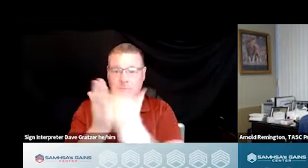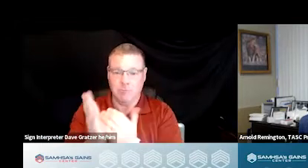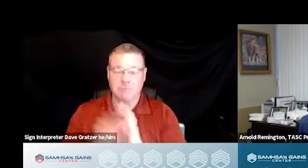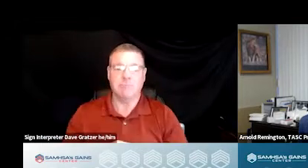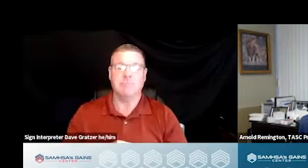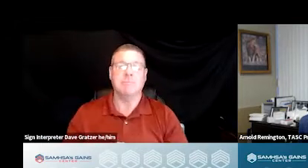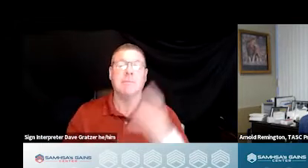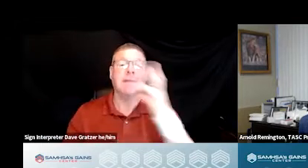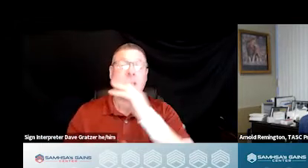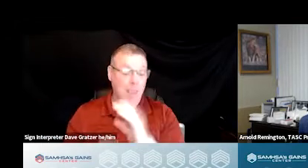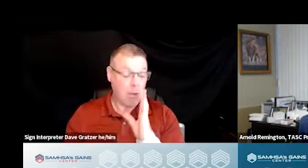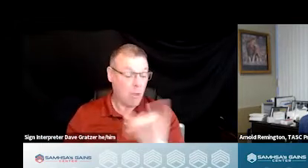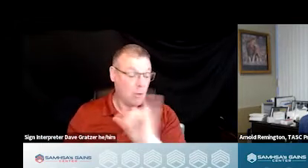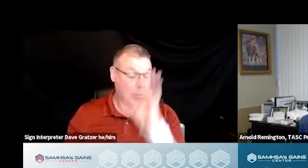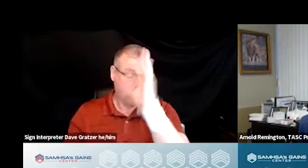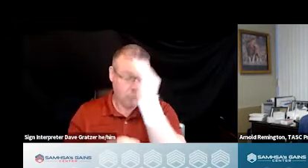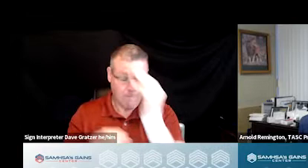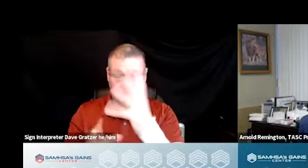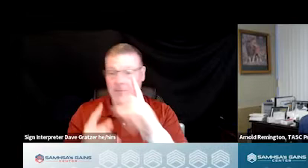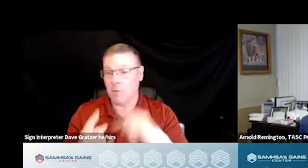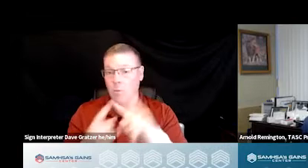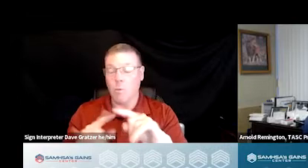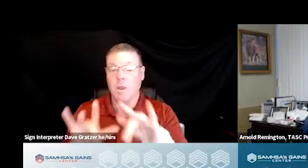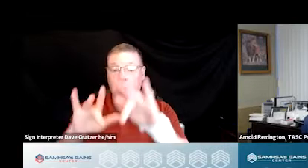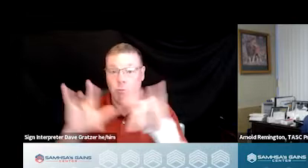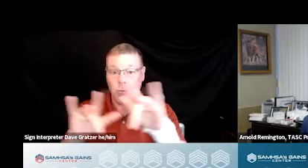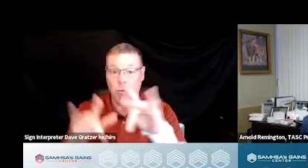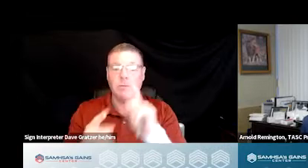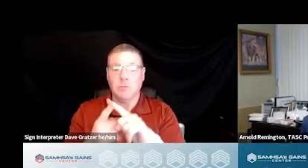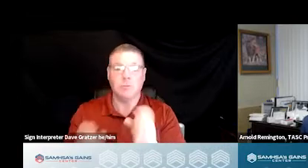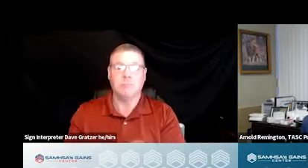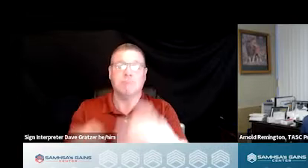we will also notify you when the recording is posted to SAMHSA's YouTube channel.